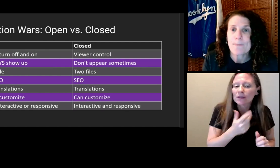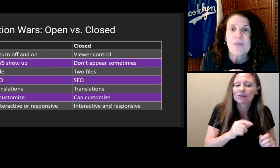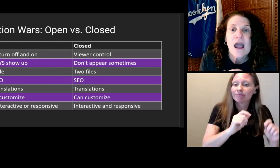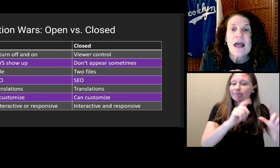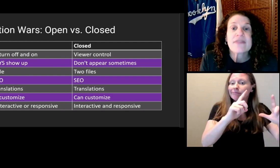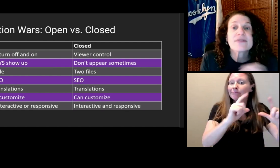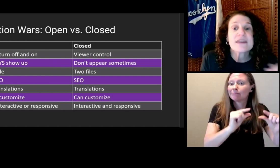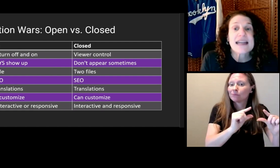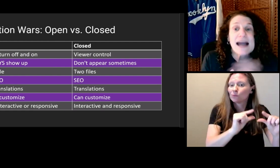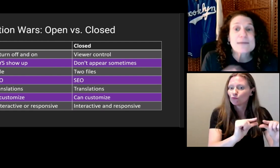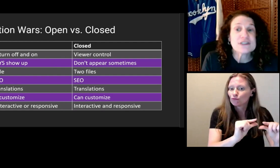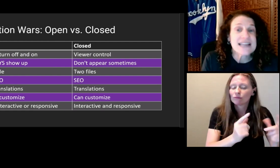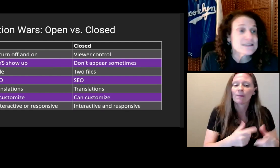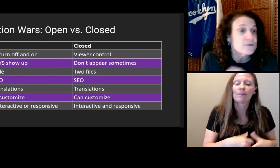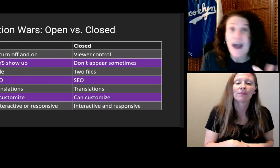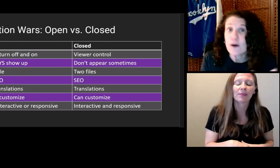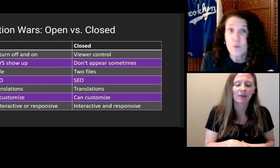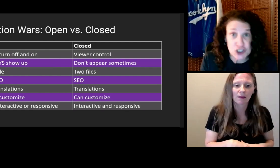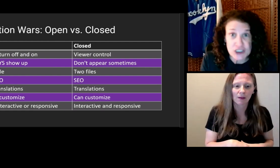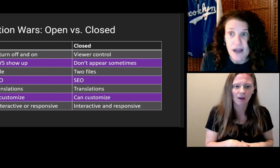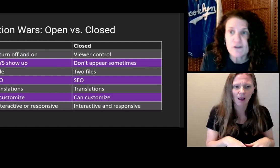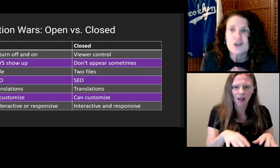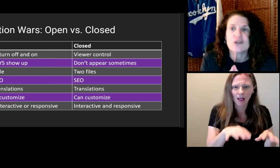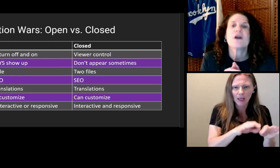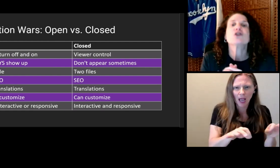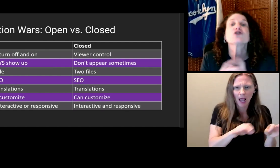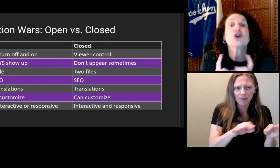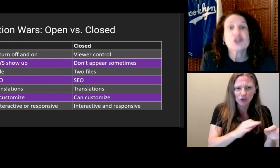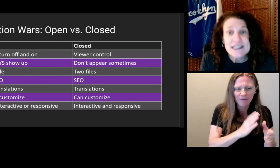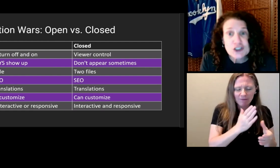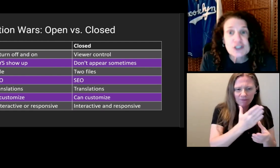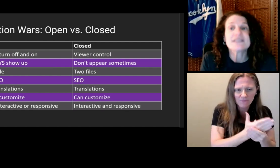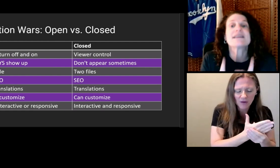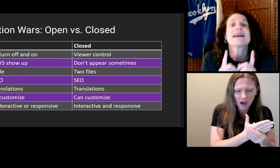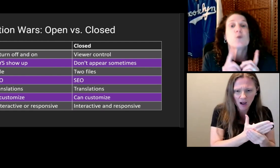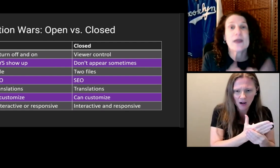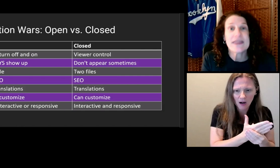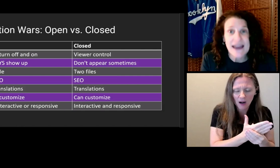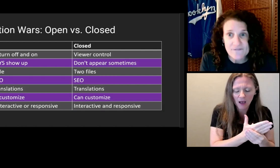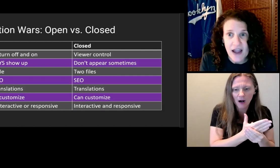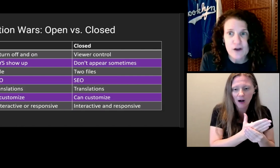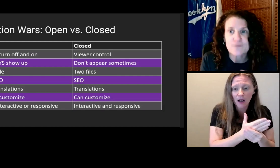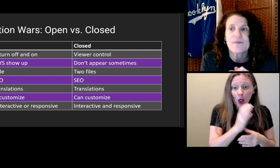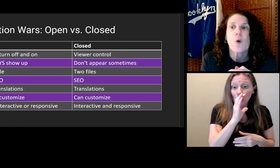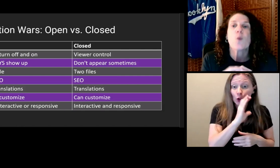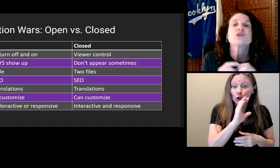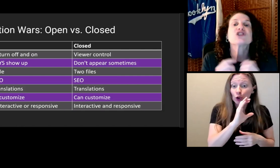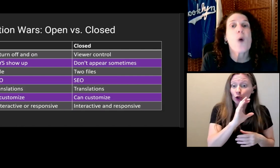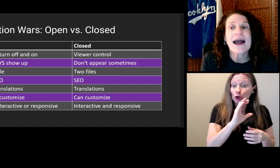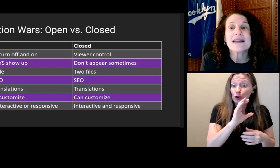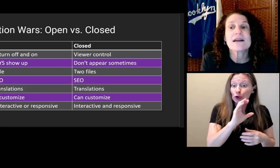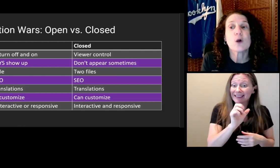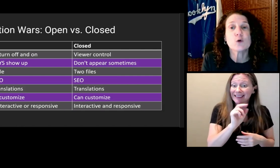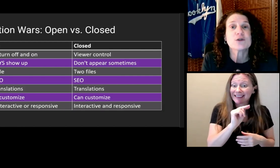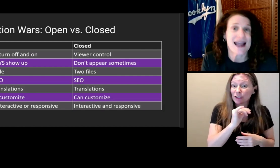The caption text file which is covered -- search engines can read that file, which is why caption